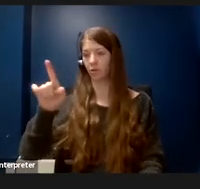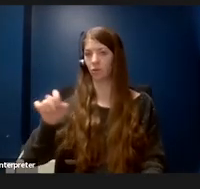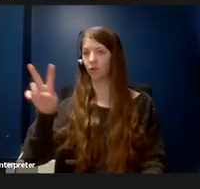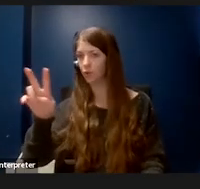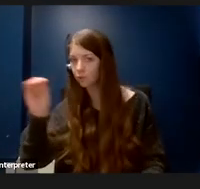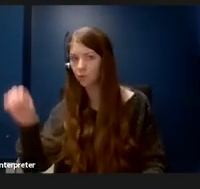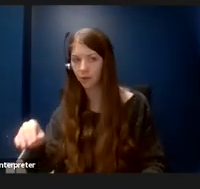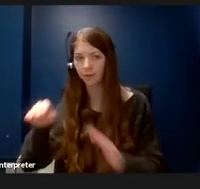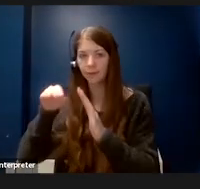This is where we are